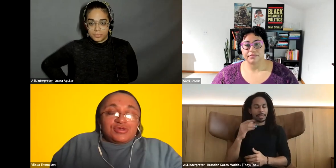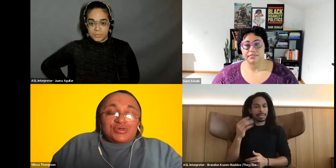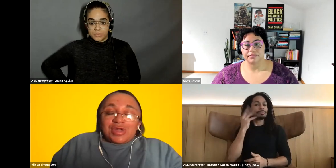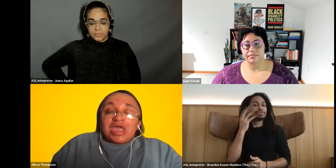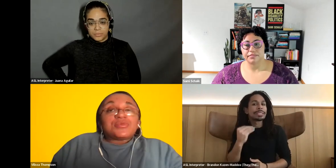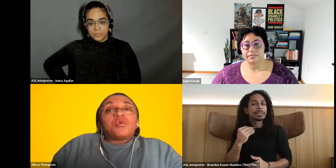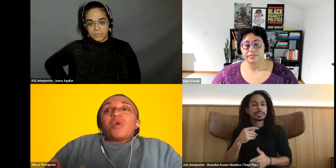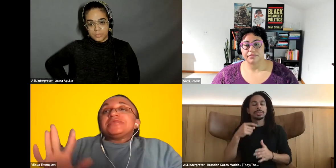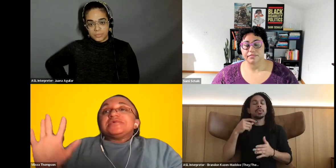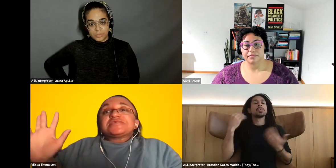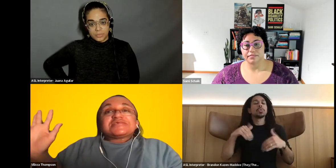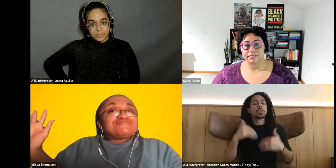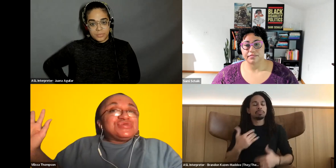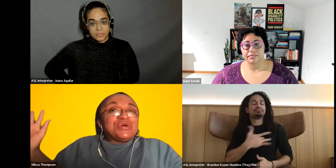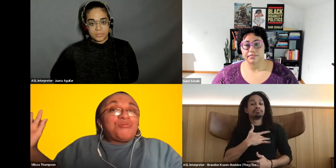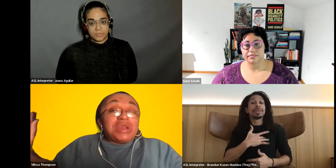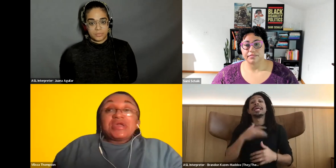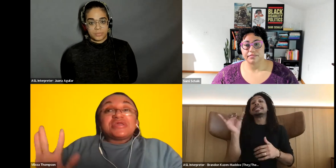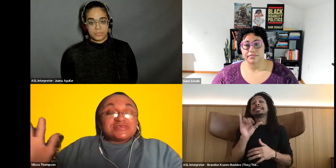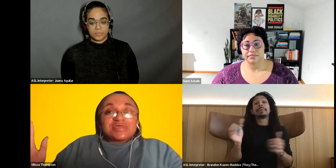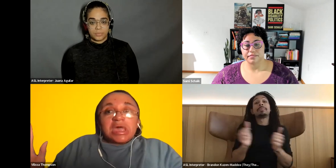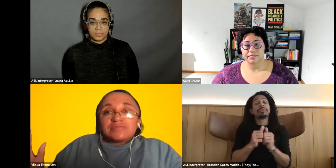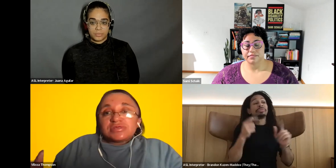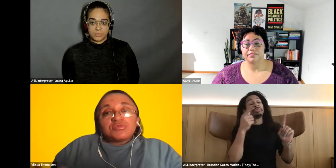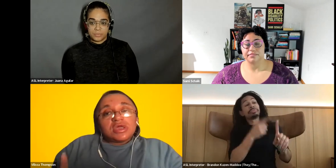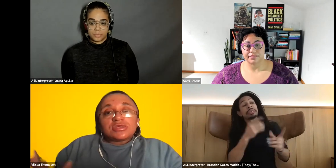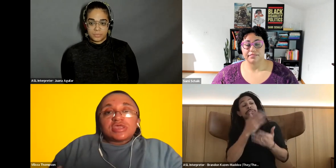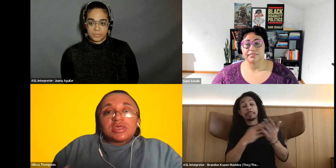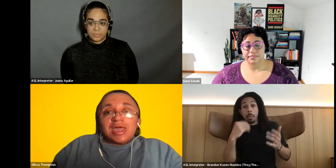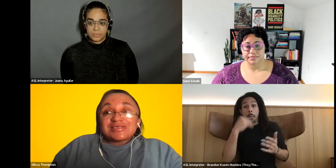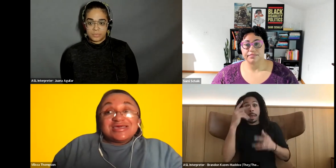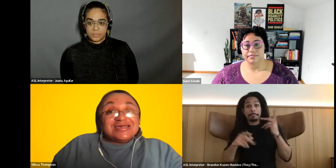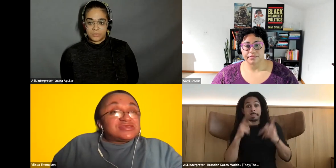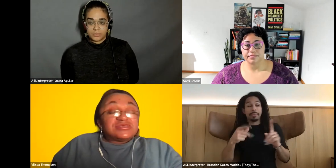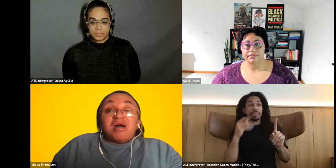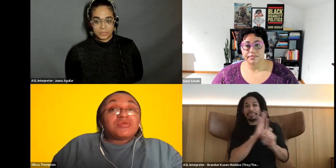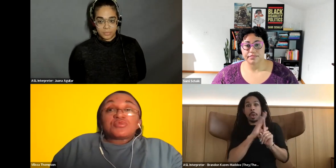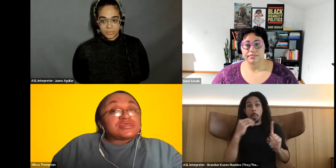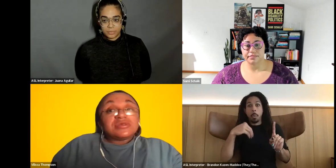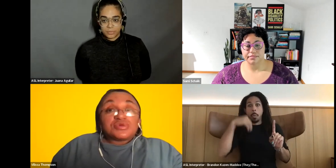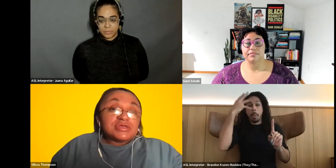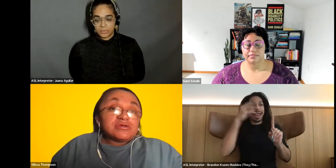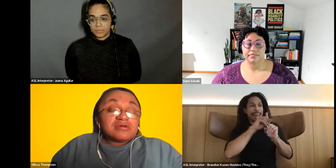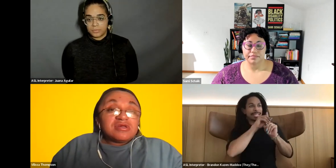Vilissa Thompson: you know, have their whiteness, you know, blaring sometimes, and not really understanding that this is not all that we're doing with here.